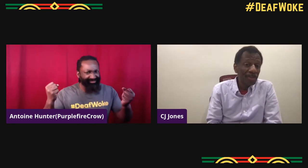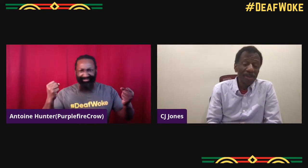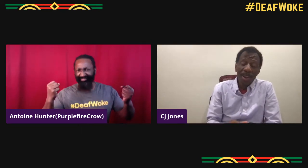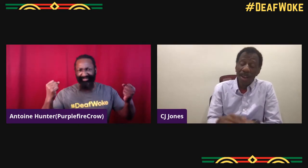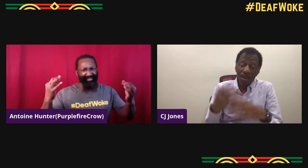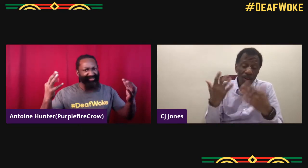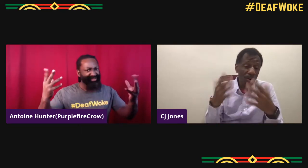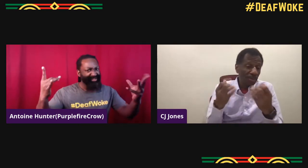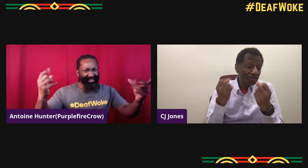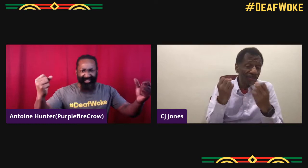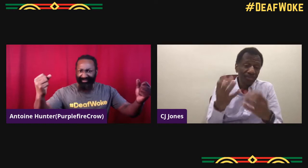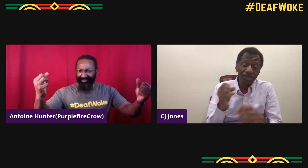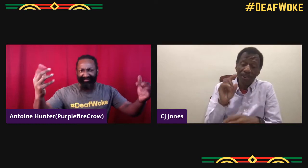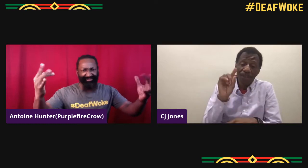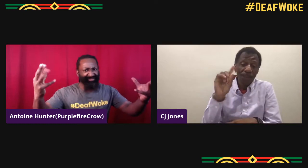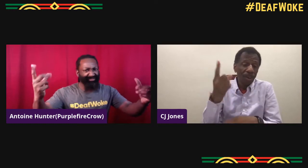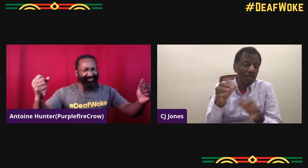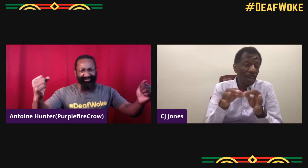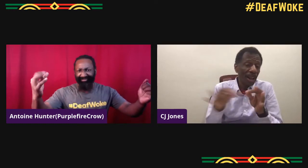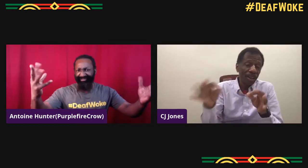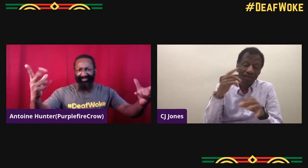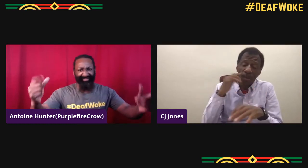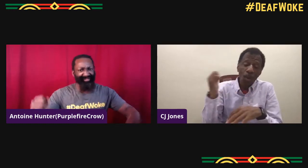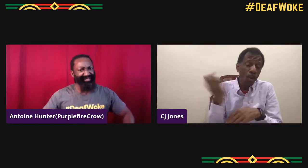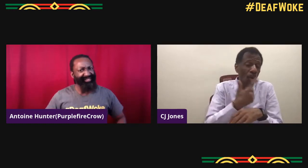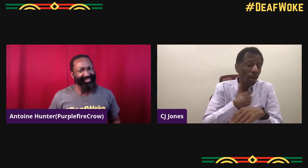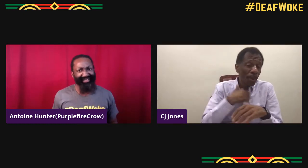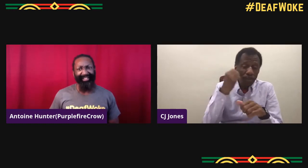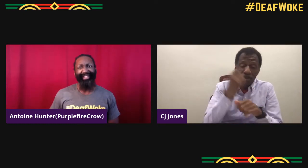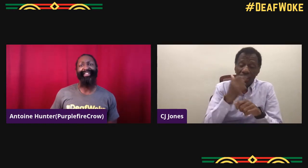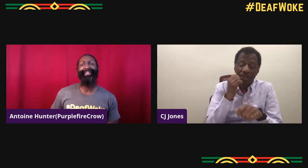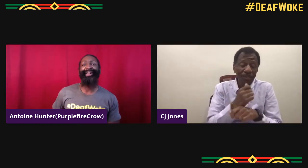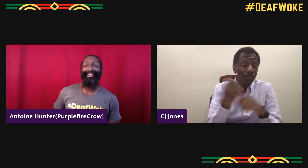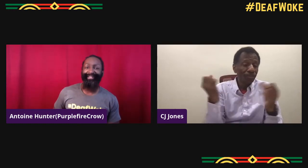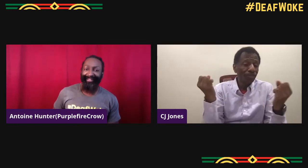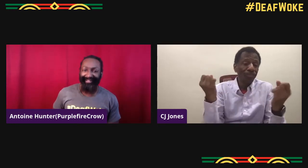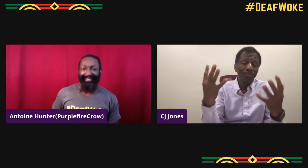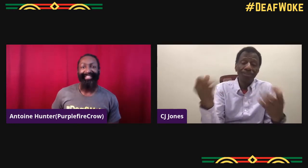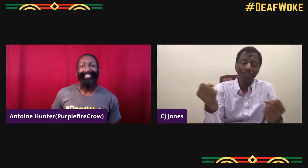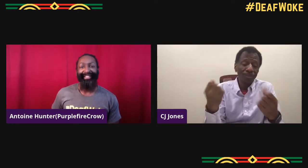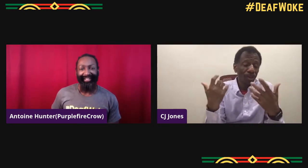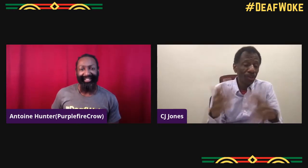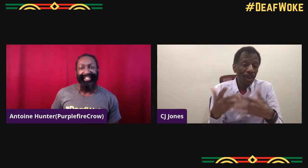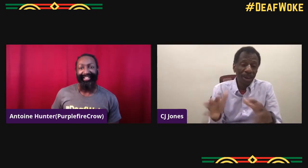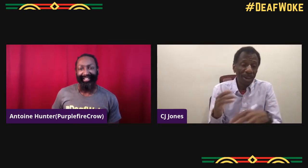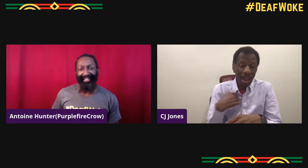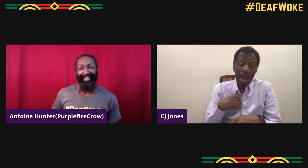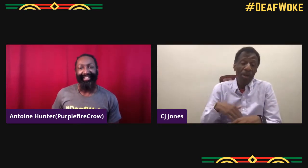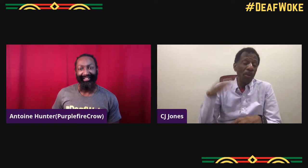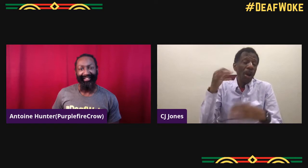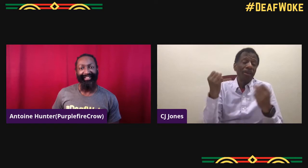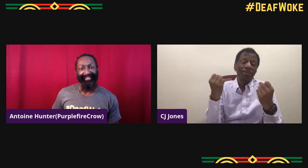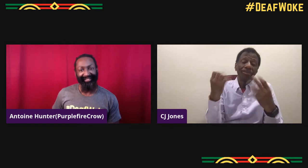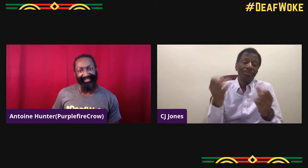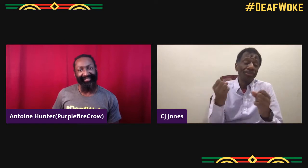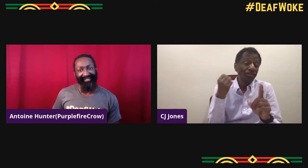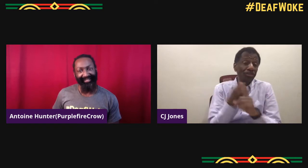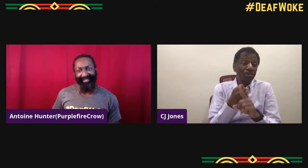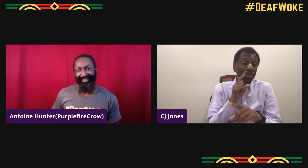Oh, so you were signing from an early age? Yep, all my brothers and sisters, son. Yeah, my first language is sign language.